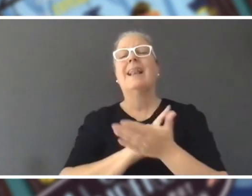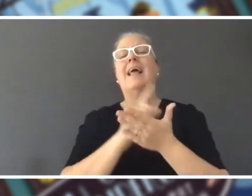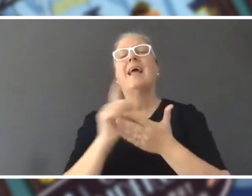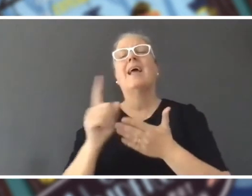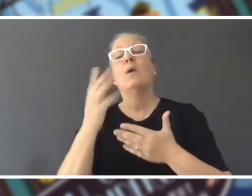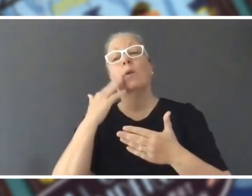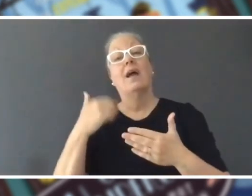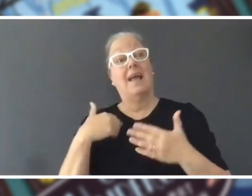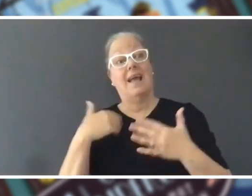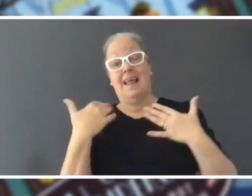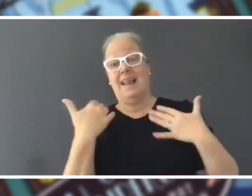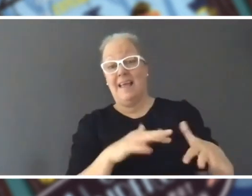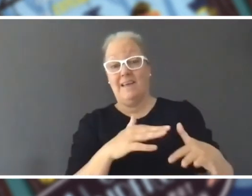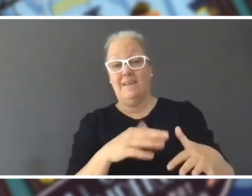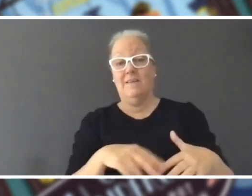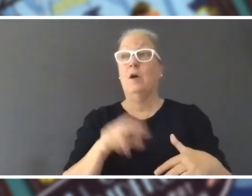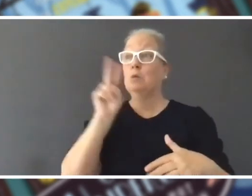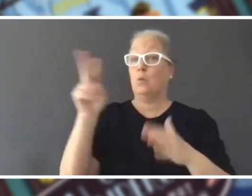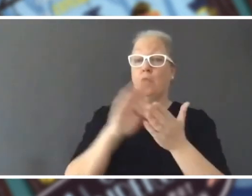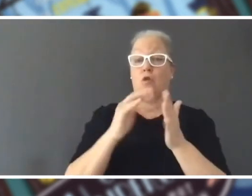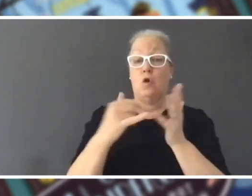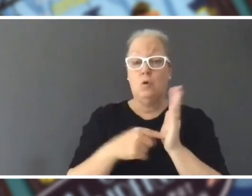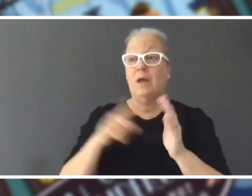show host trip and fall on his face and the thing